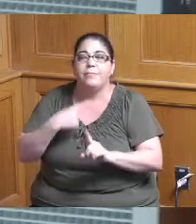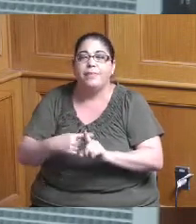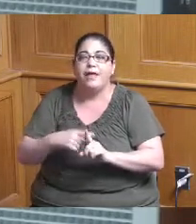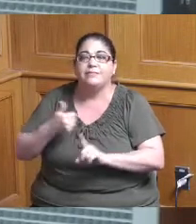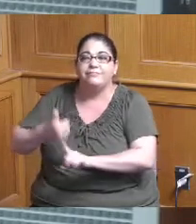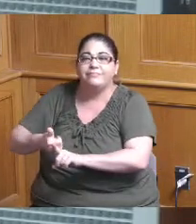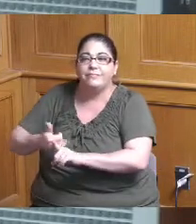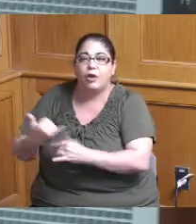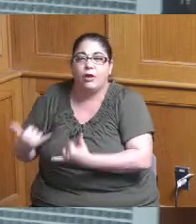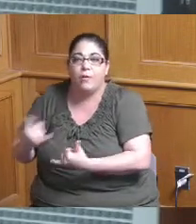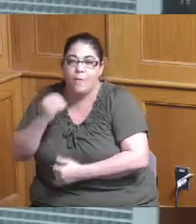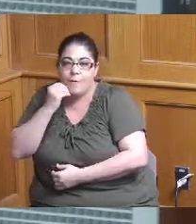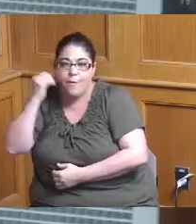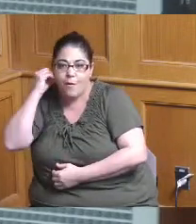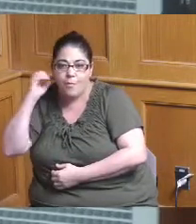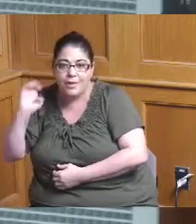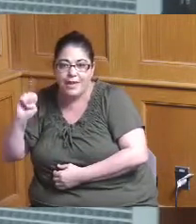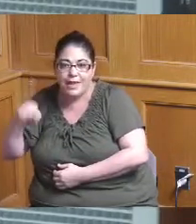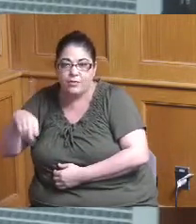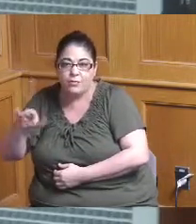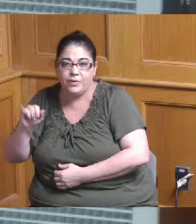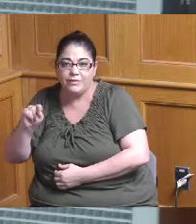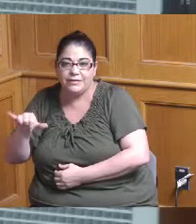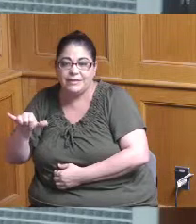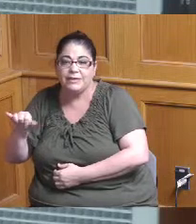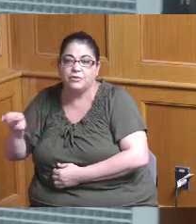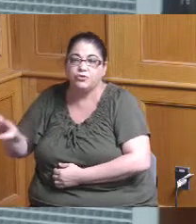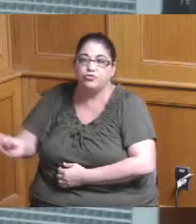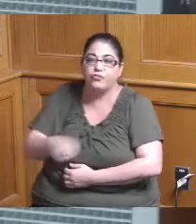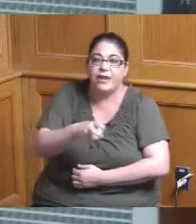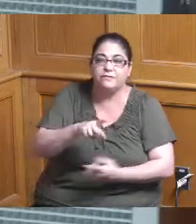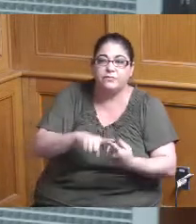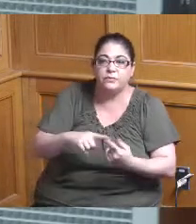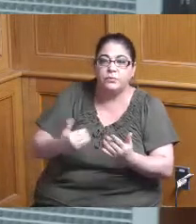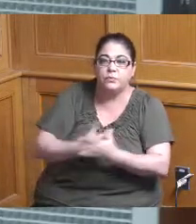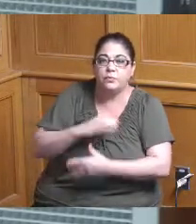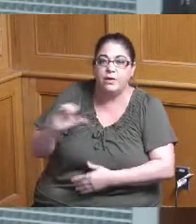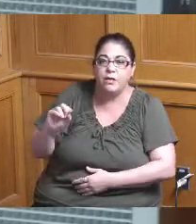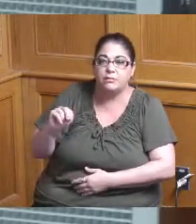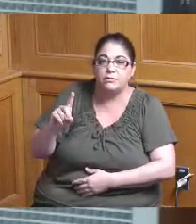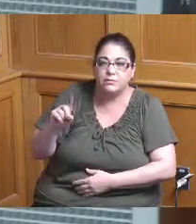their current home would transfer on to to their new condo or their new townhouse